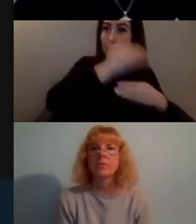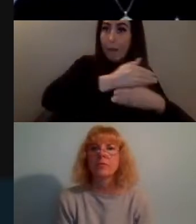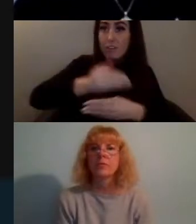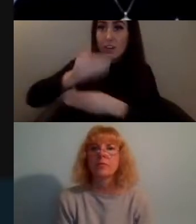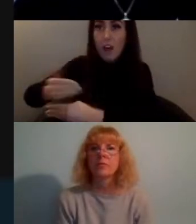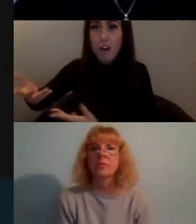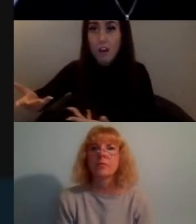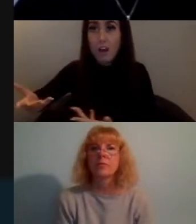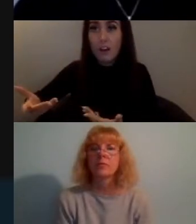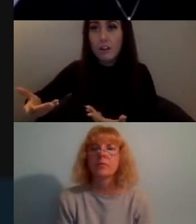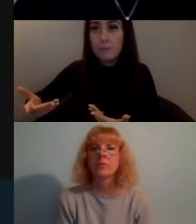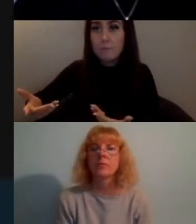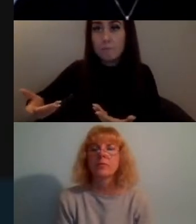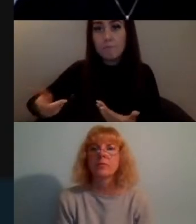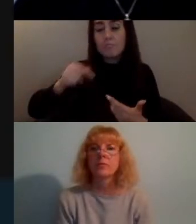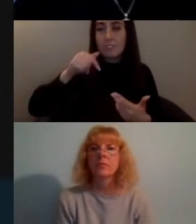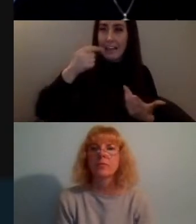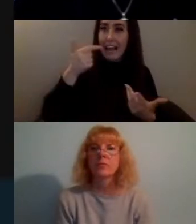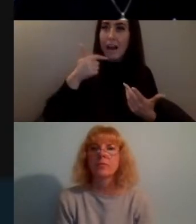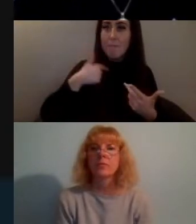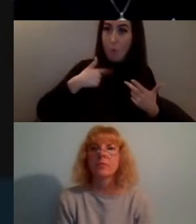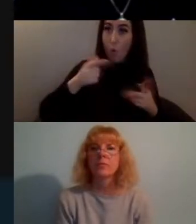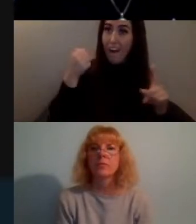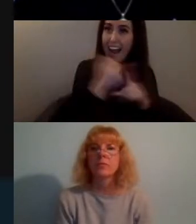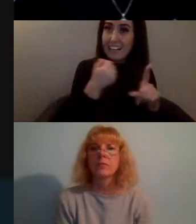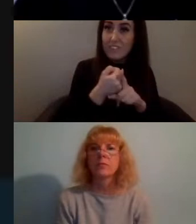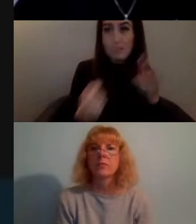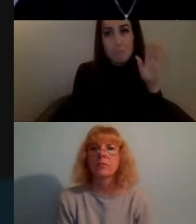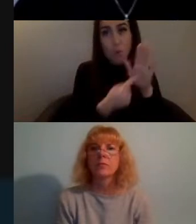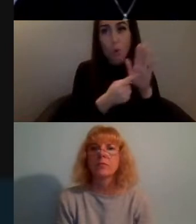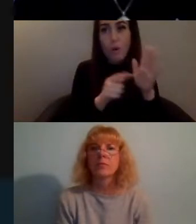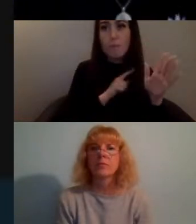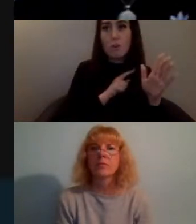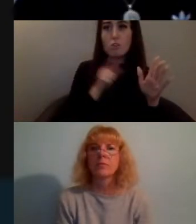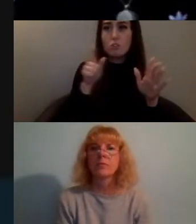in the world and they're new to activism and just aren't really sure at the start and so